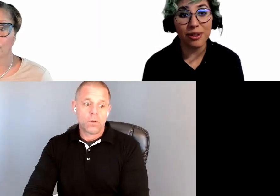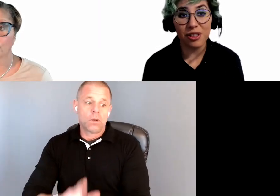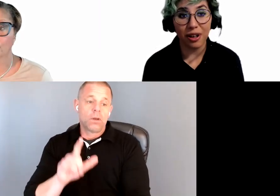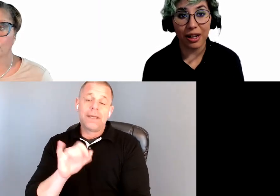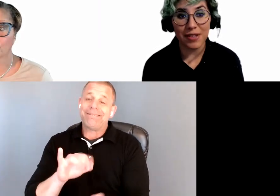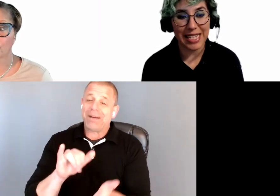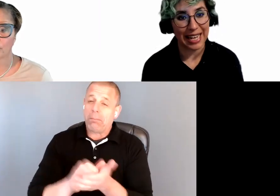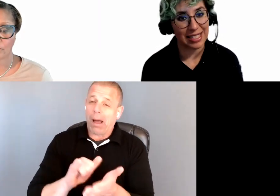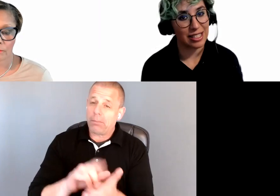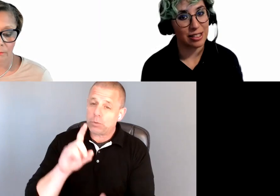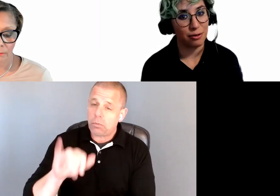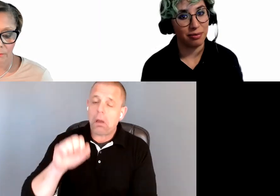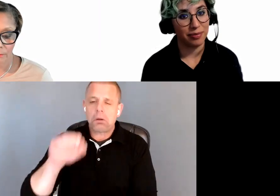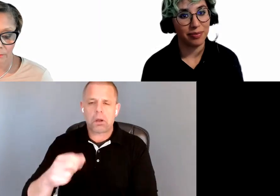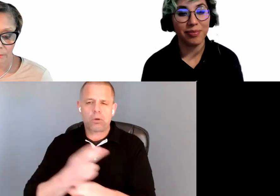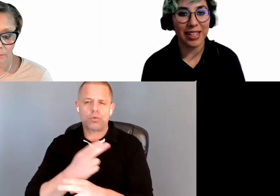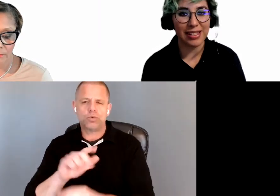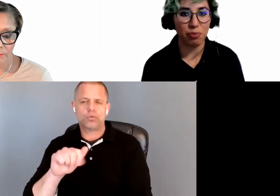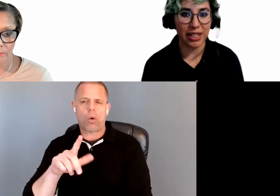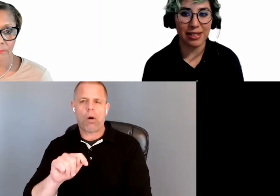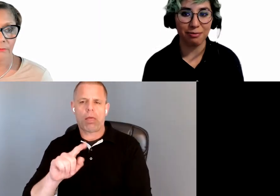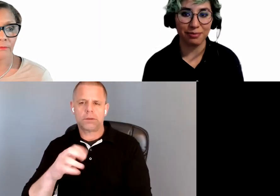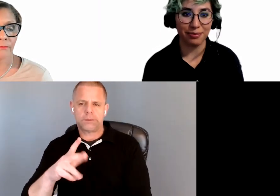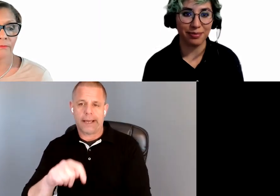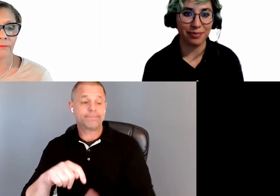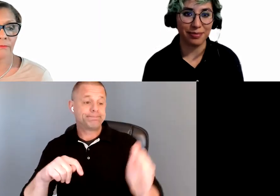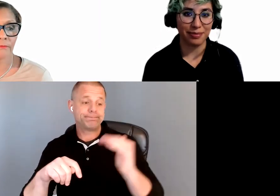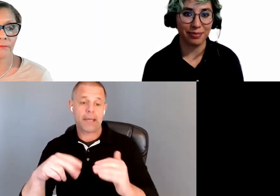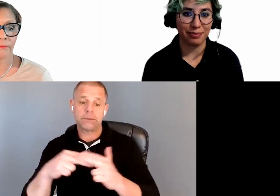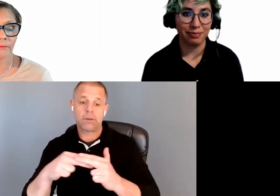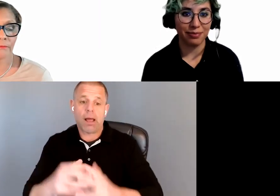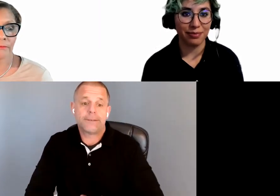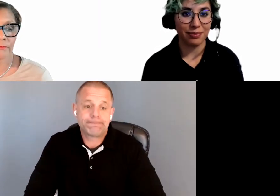alternative text. Next slide, please.